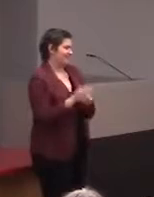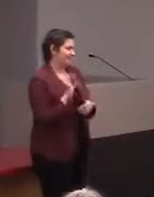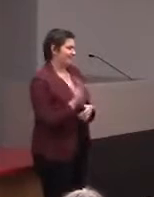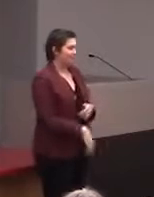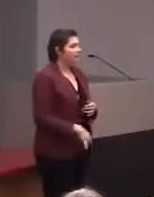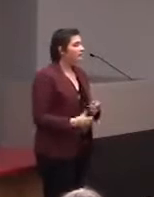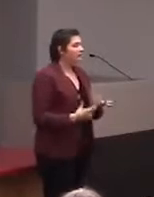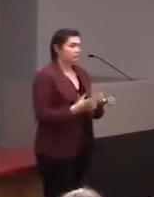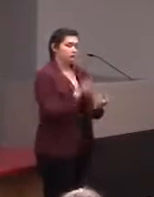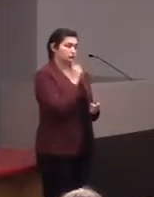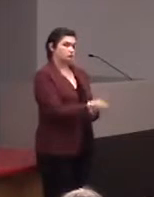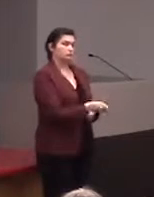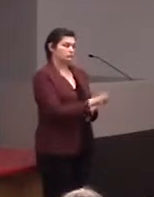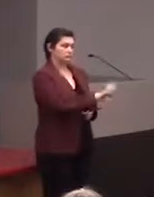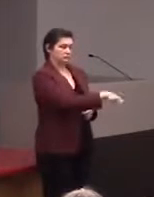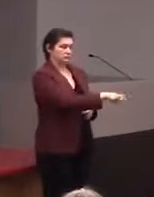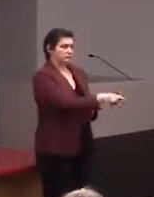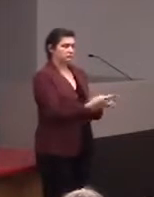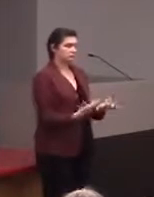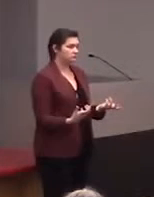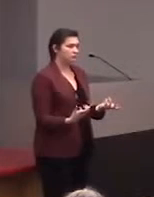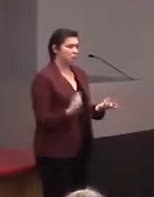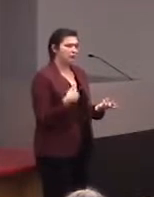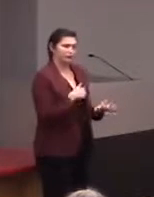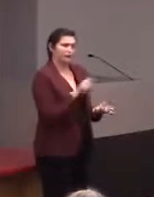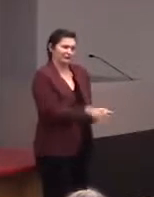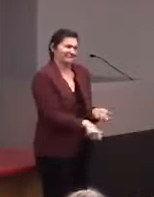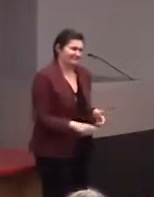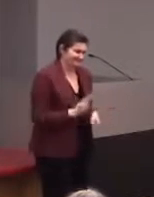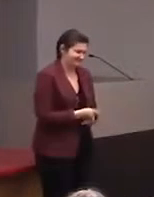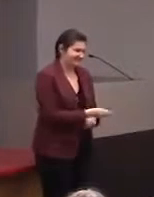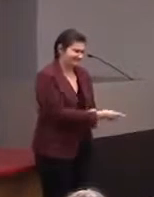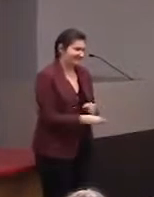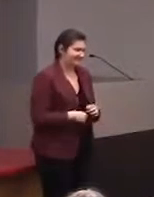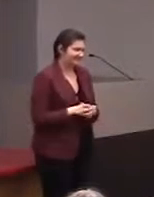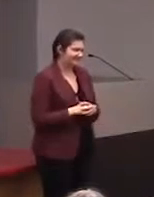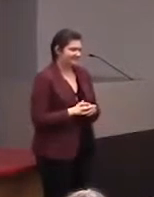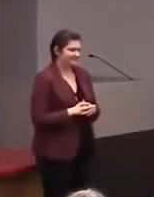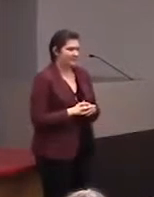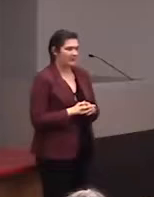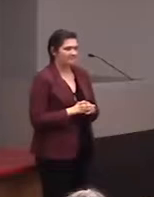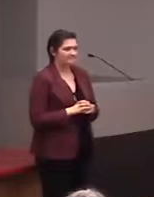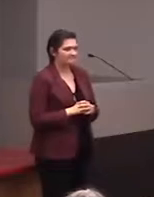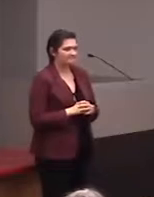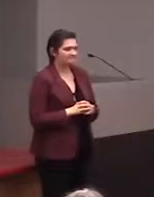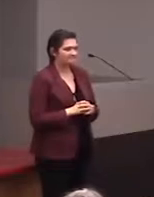'Cause it's true, we definitely should. [Charisse] Okay.